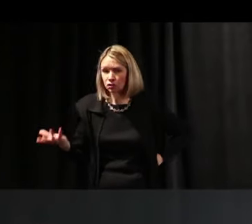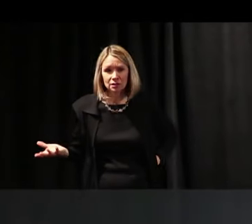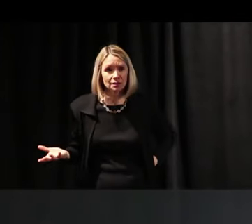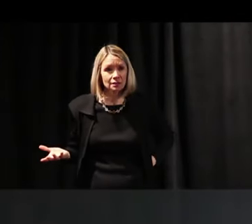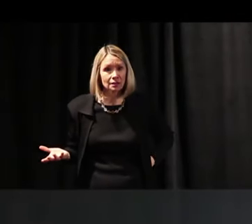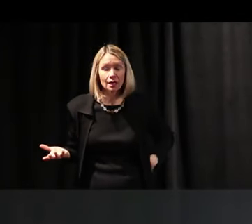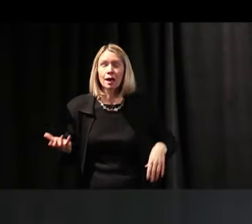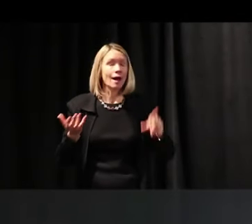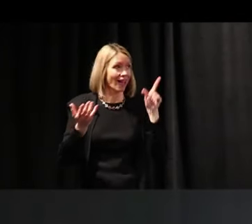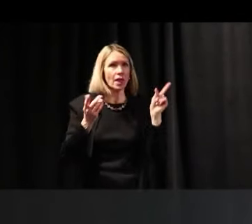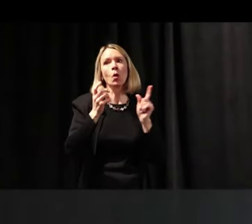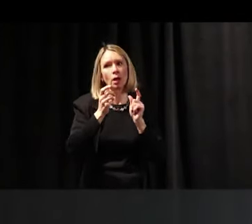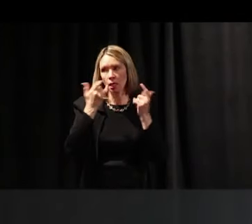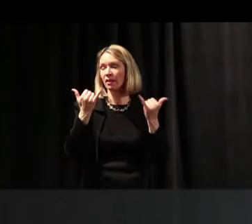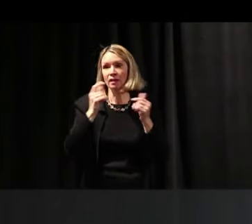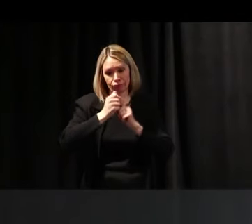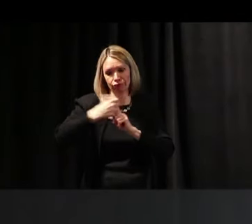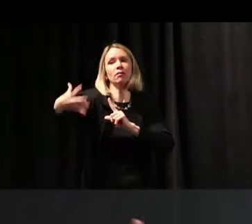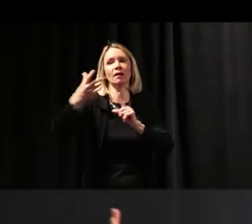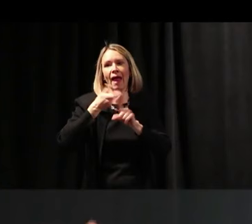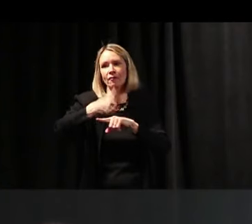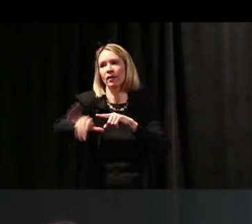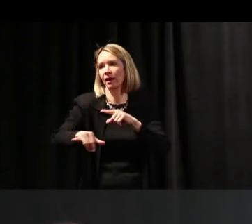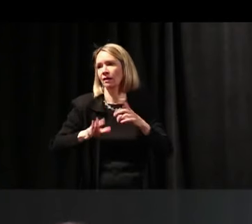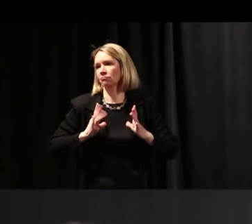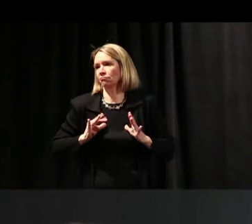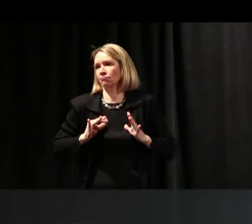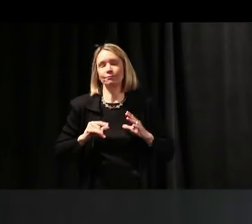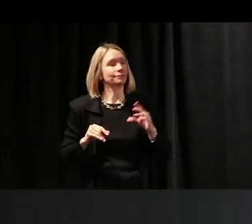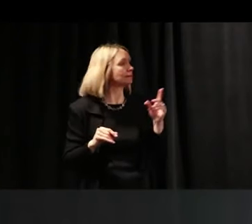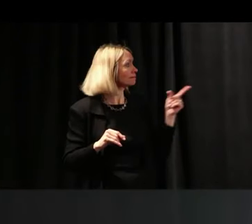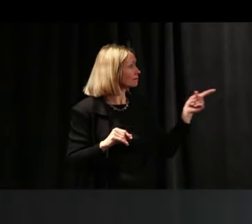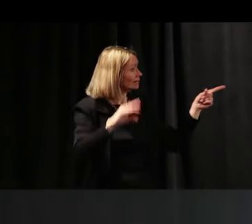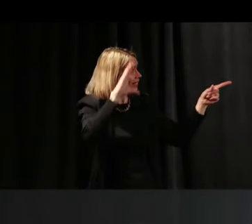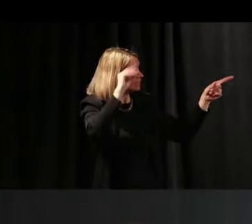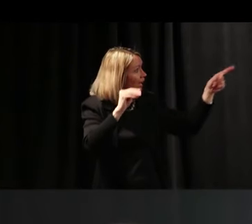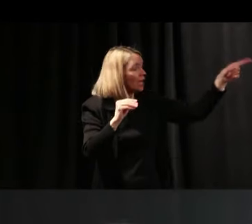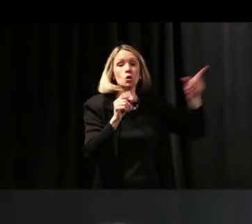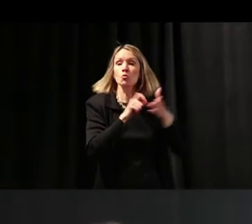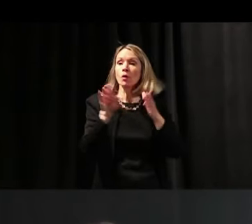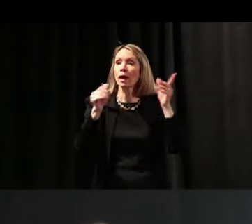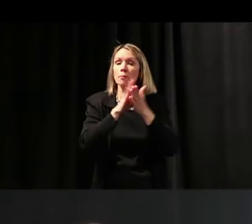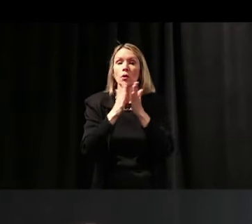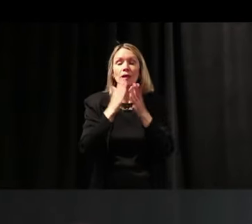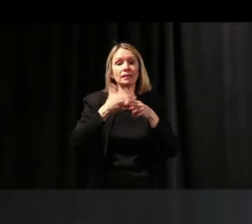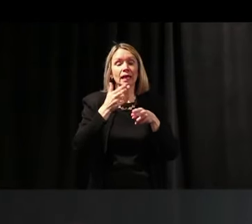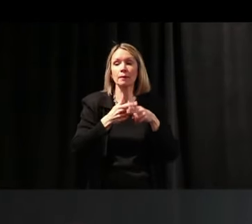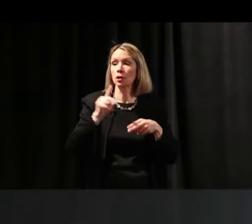that grew from that. Let's go to the next slide. Okay. This guy, who wrote this book, his name's Tony Wagner, he's neat, he's really neat.